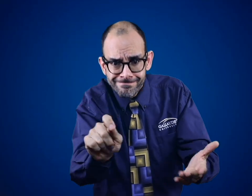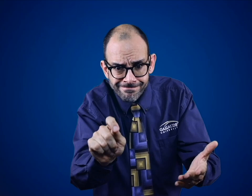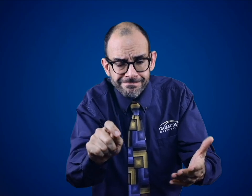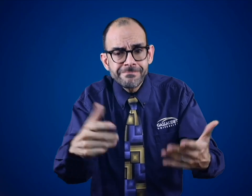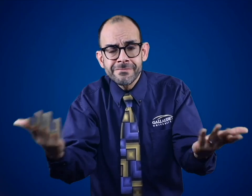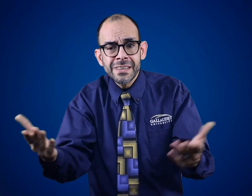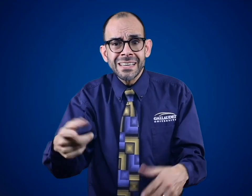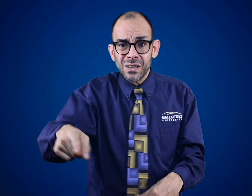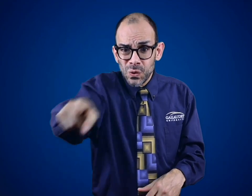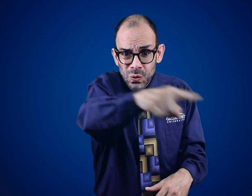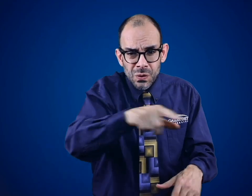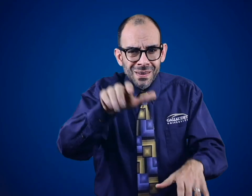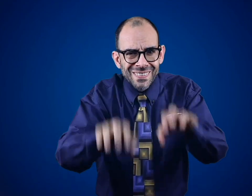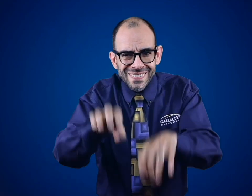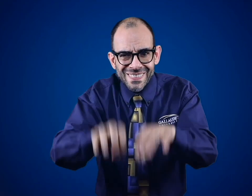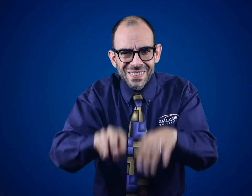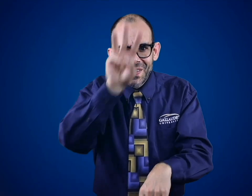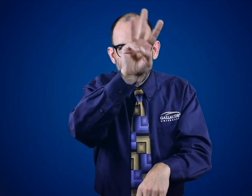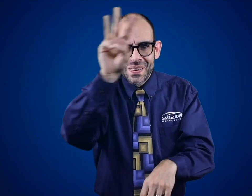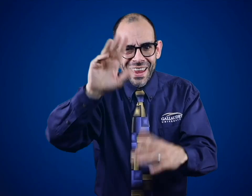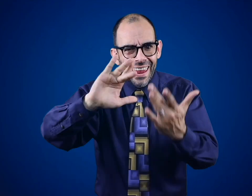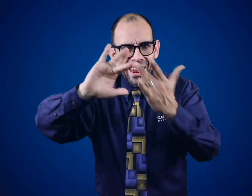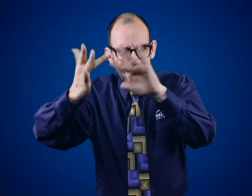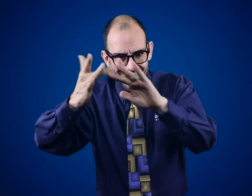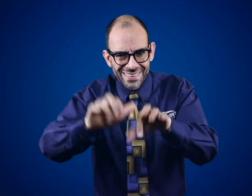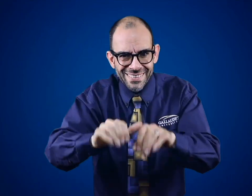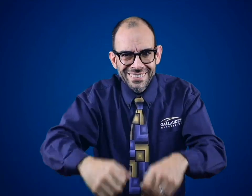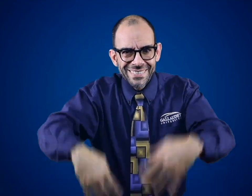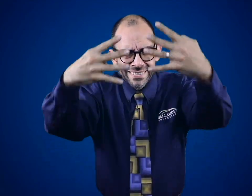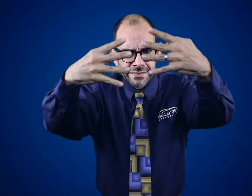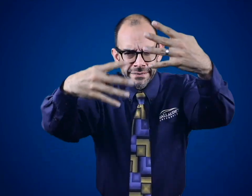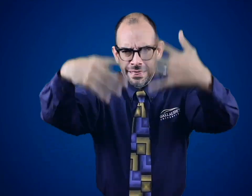Have you been searching for more information on the internet,